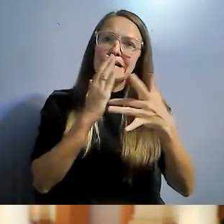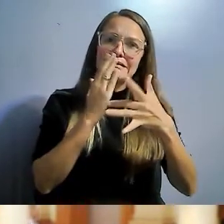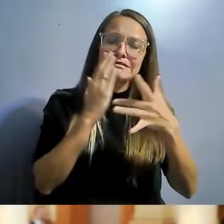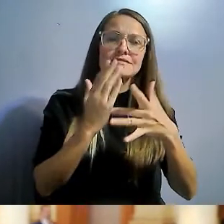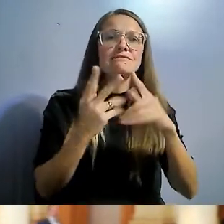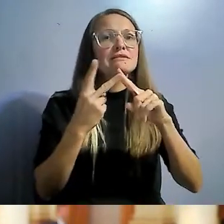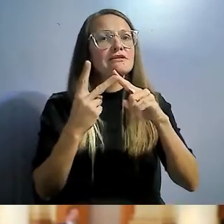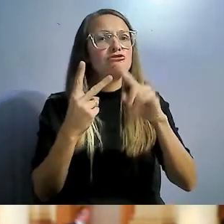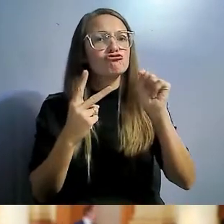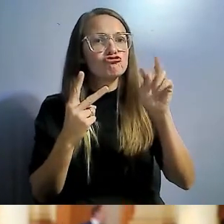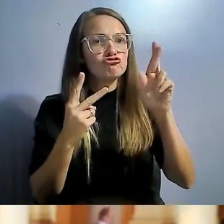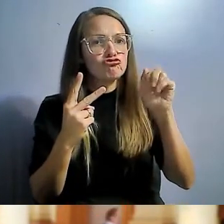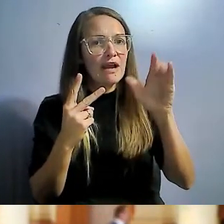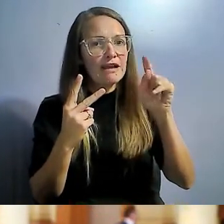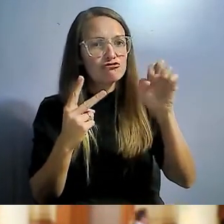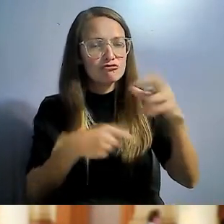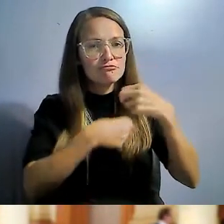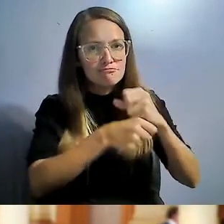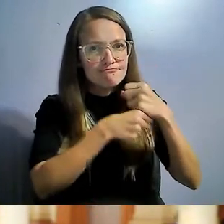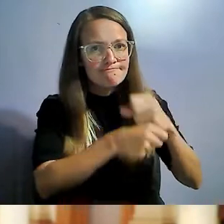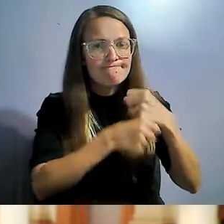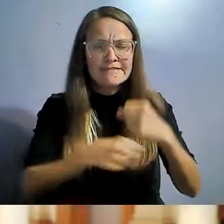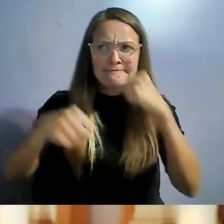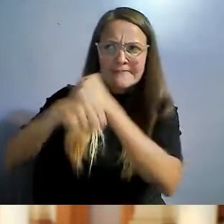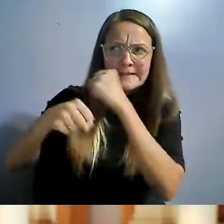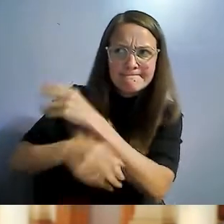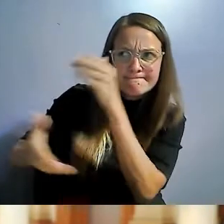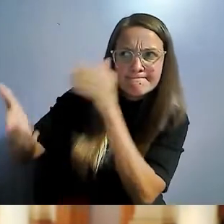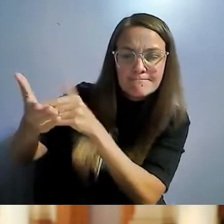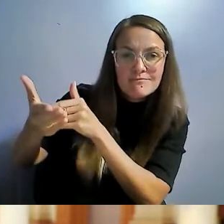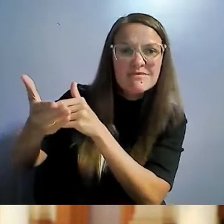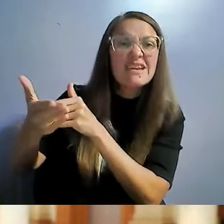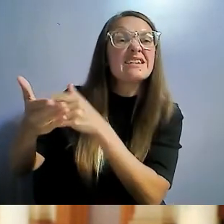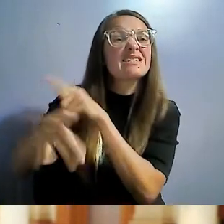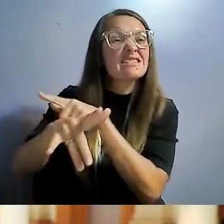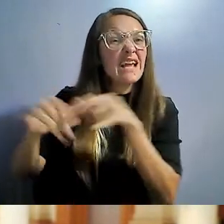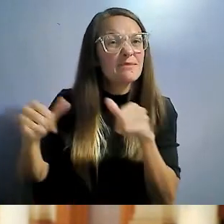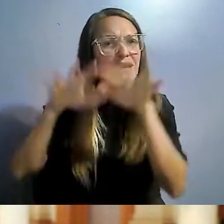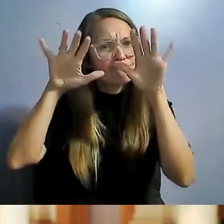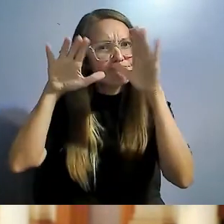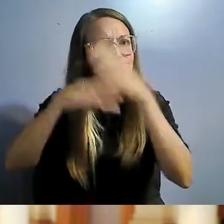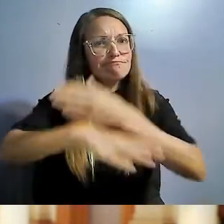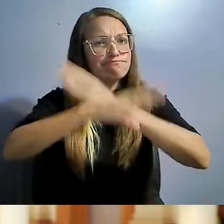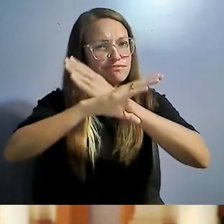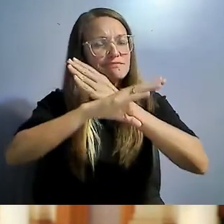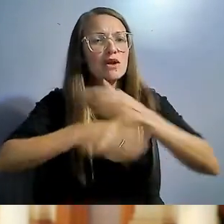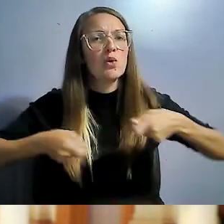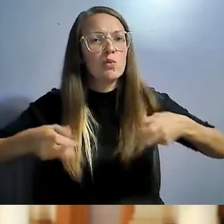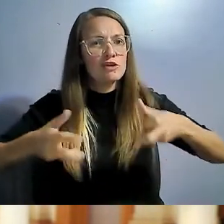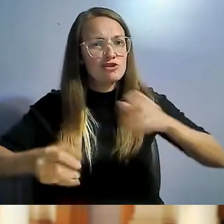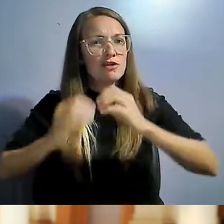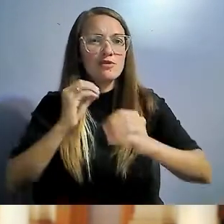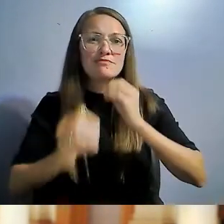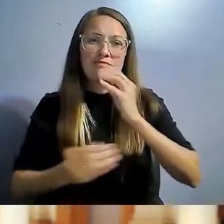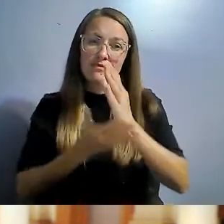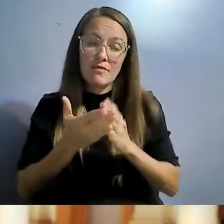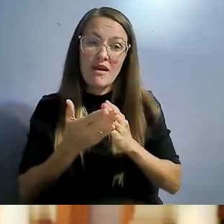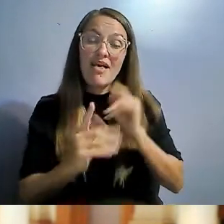Which also took down the wheelchair repair aspects with it. I knew that wheelchair repair was a consequential part